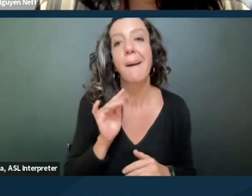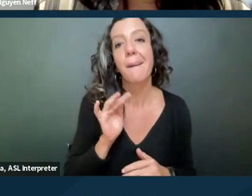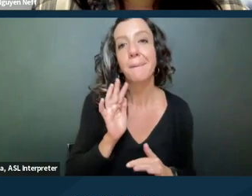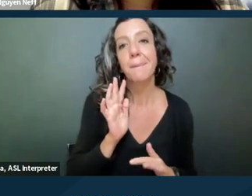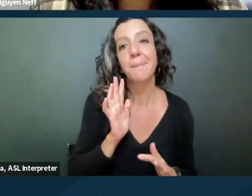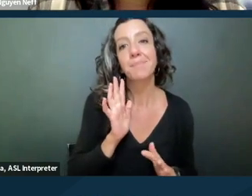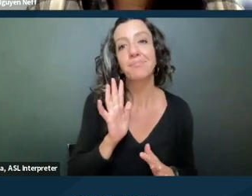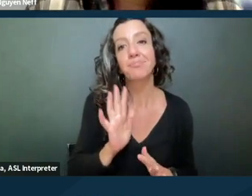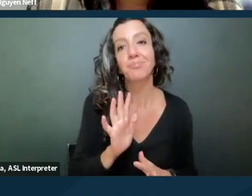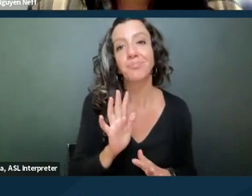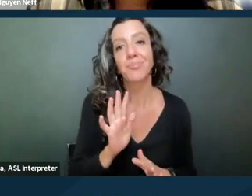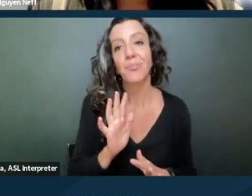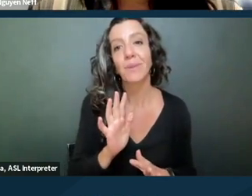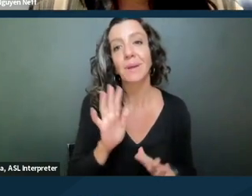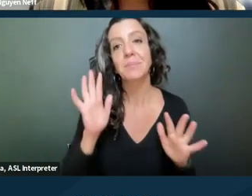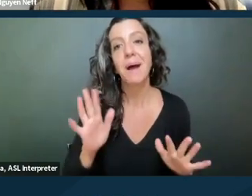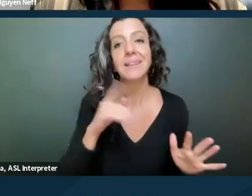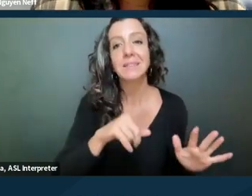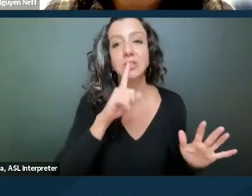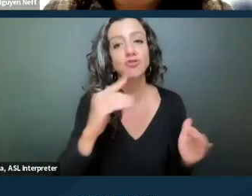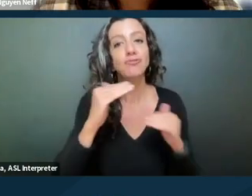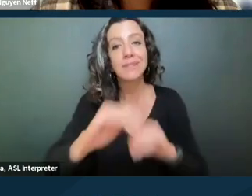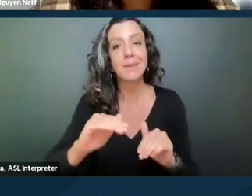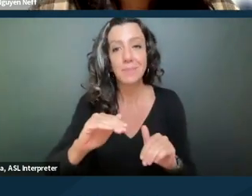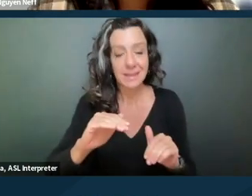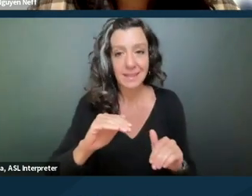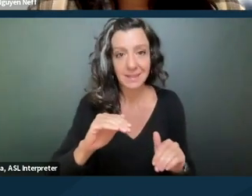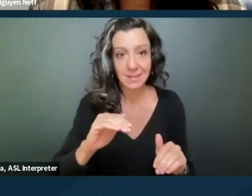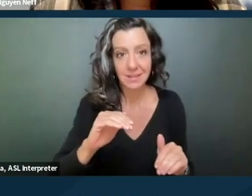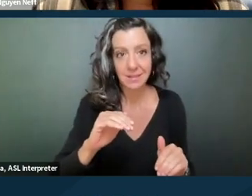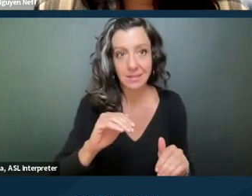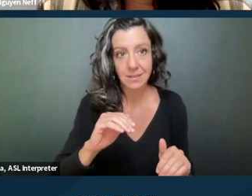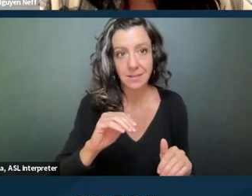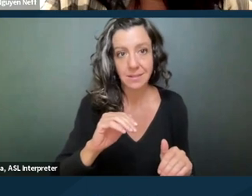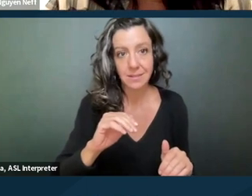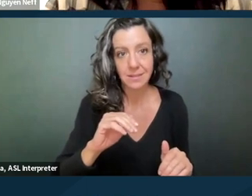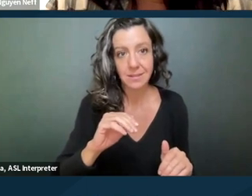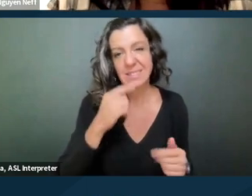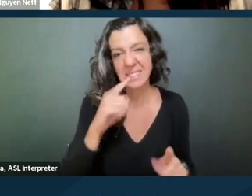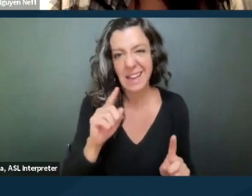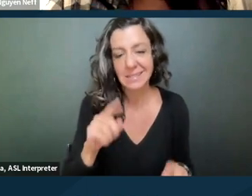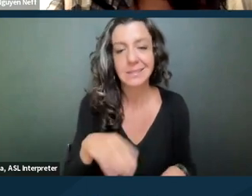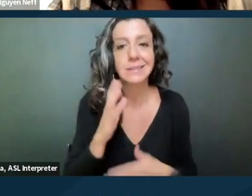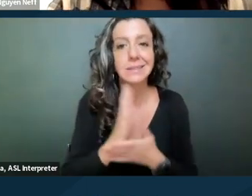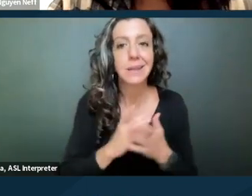but it's sort of, it's very limited that doing this would have success. I think some judges would say you can, you know,